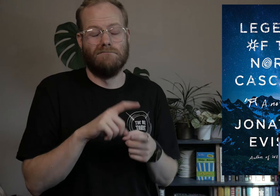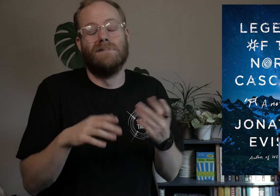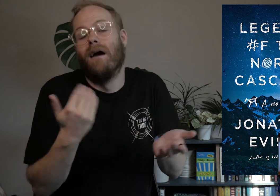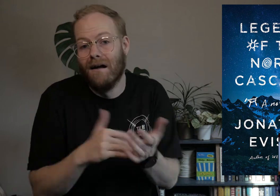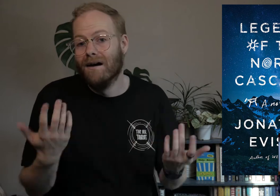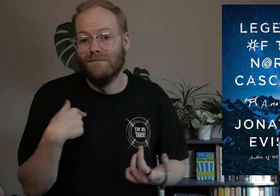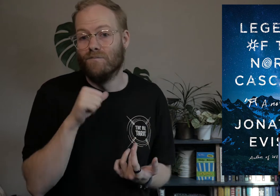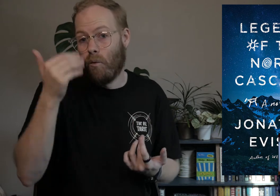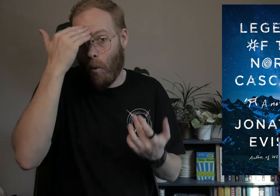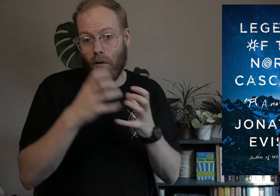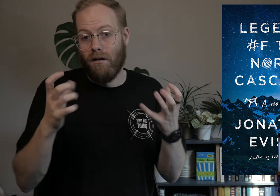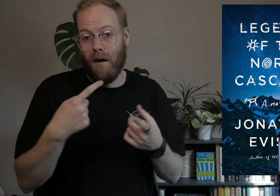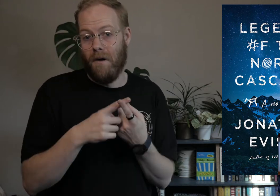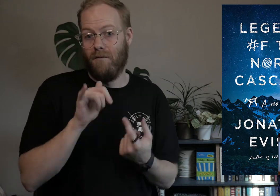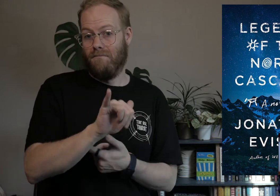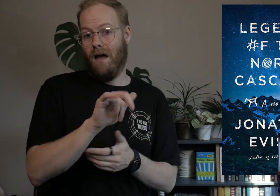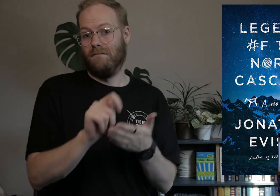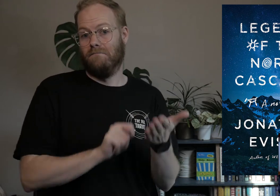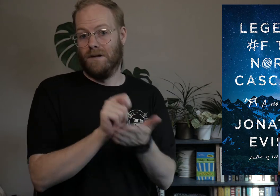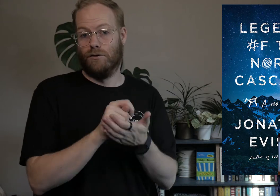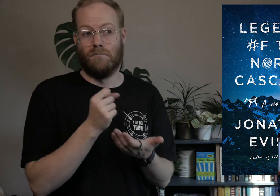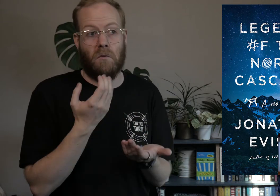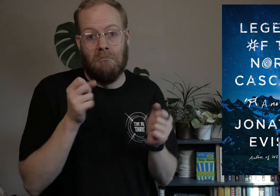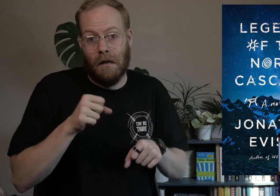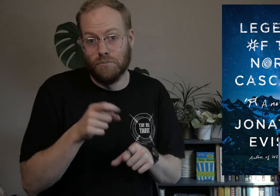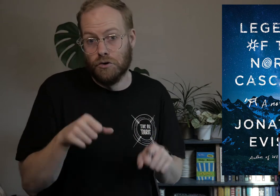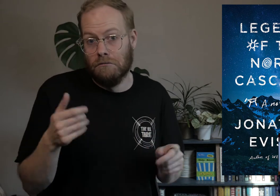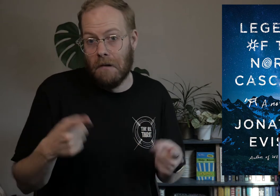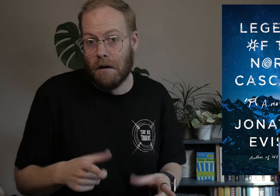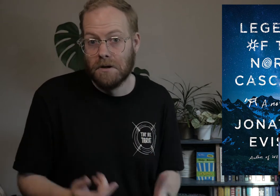but again, we still don’t know a lot about that time period so it’s very possible that it could’ve happened.